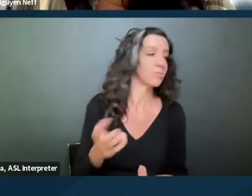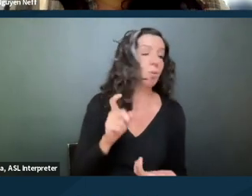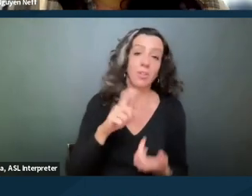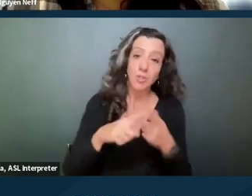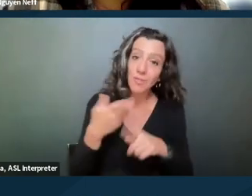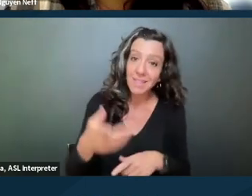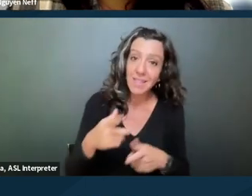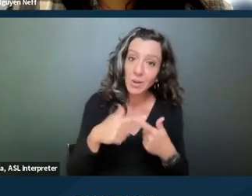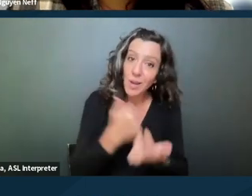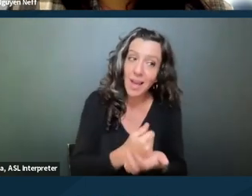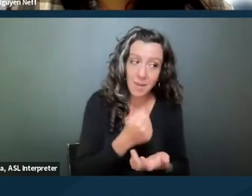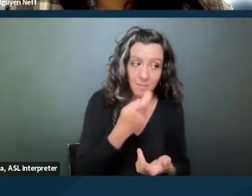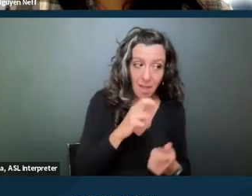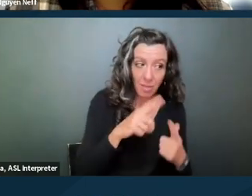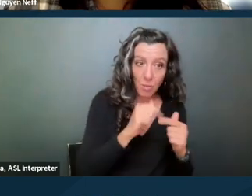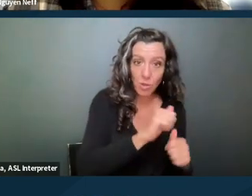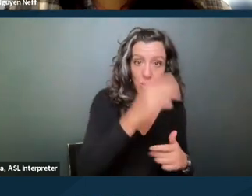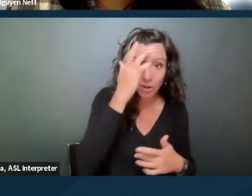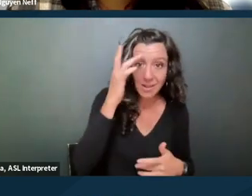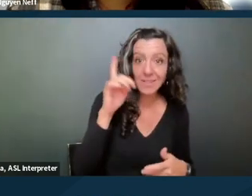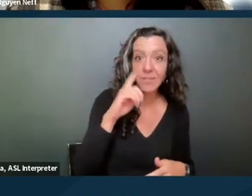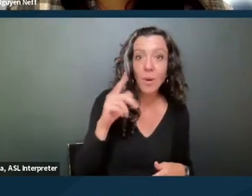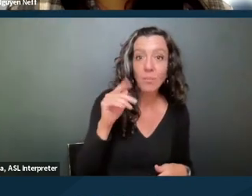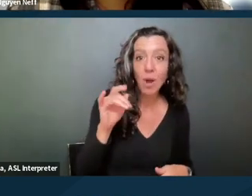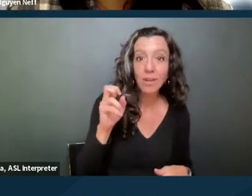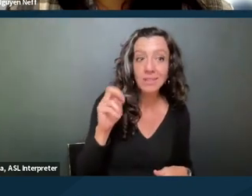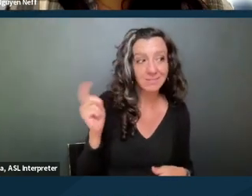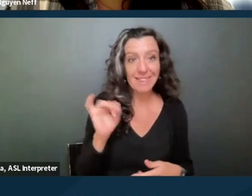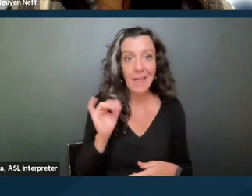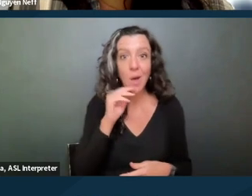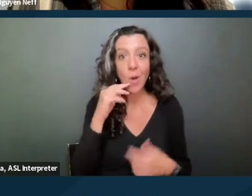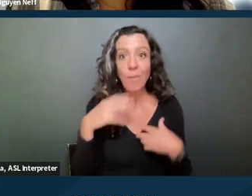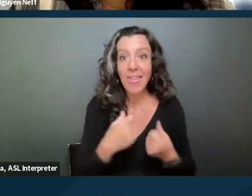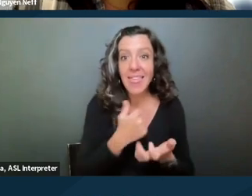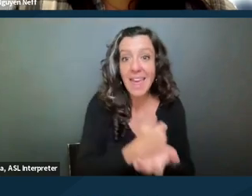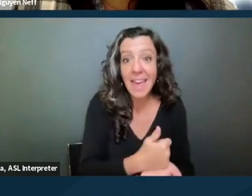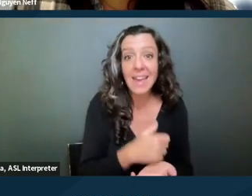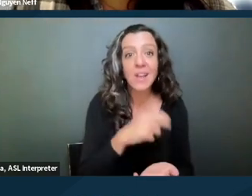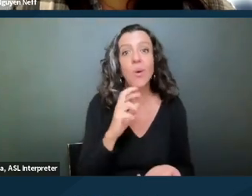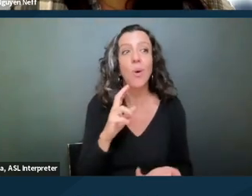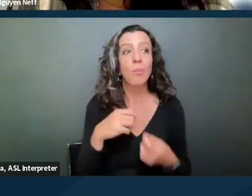to help Heather with her Parkinson's? Is she there as a home health aide? Is she there maybe to provide emotional support?